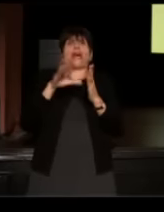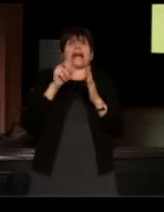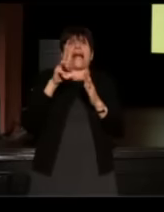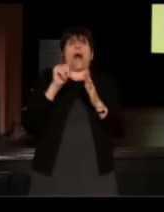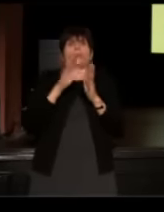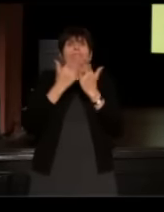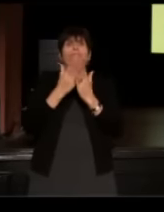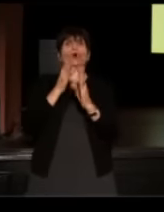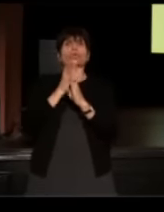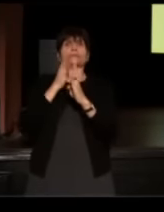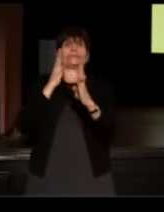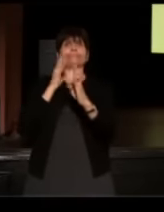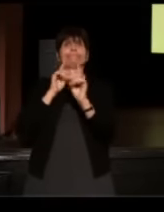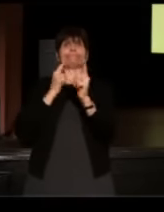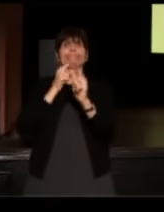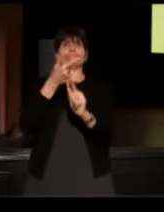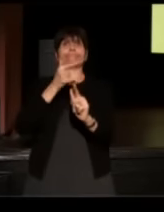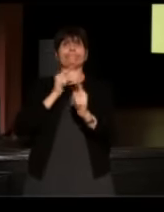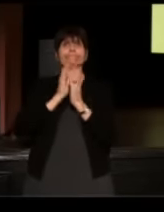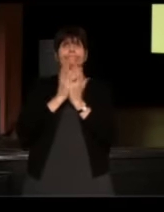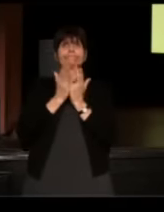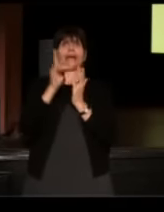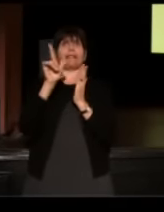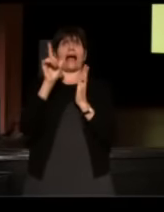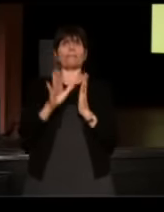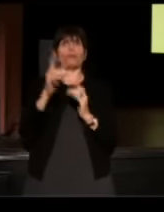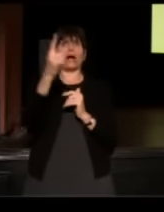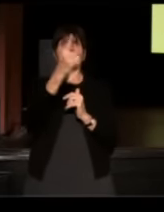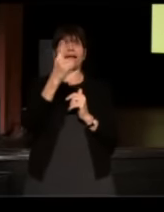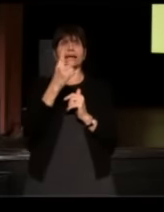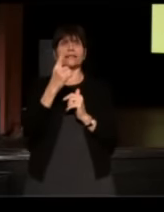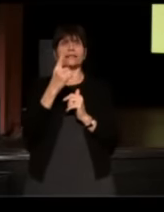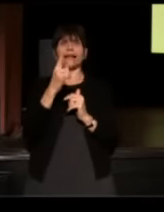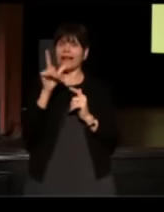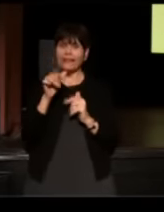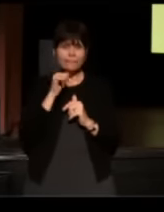This old librarian, she says "this library is not for coloreds."